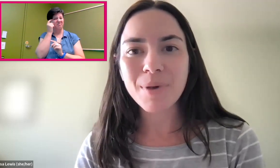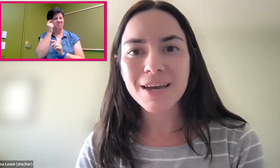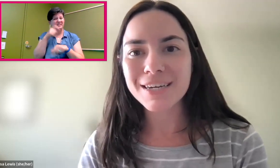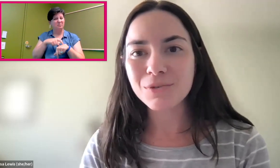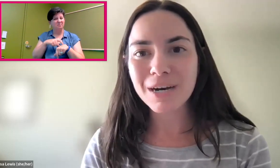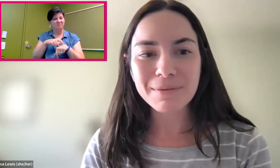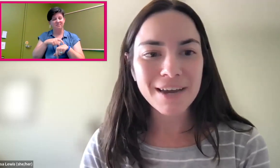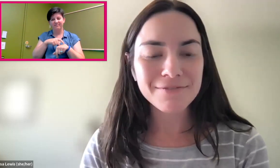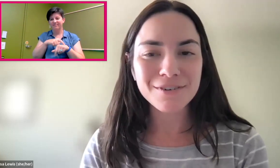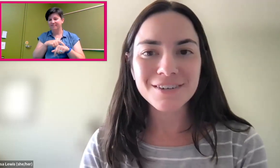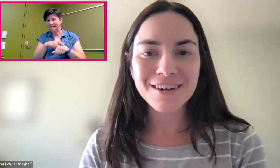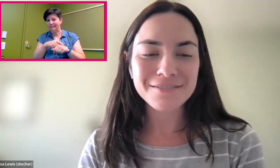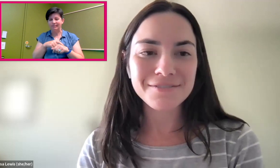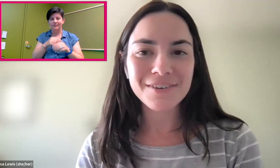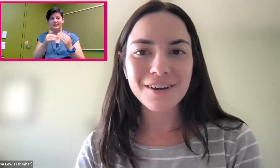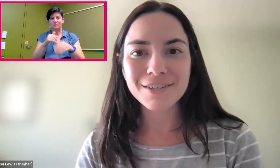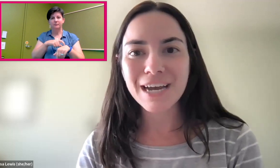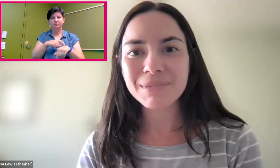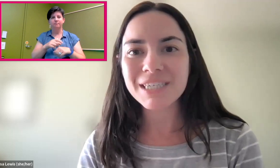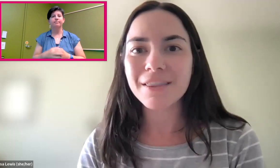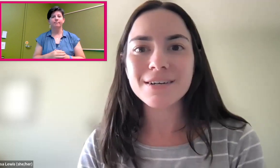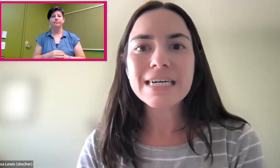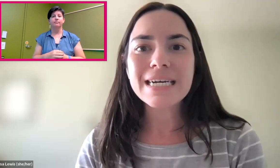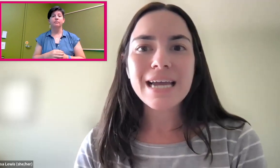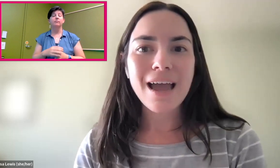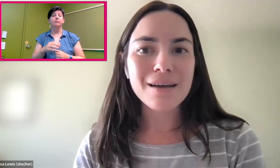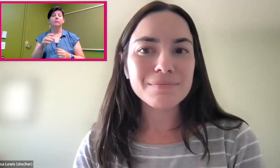but I do want to be mindful of our time together.